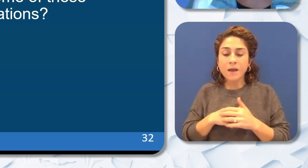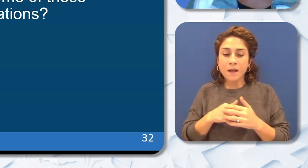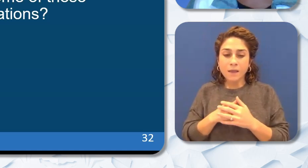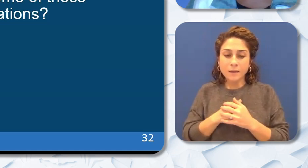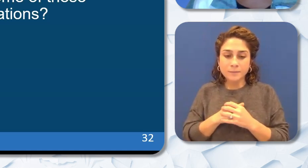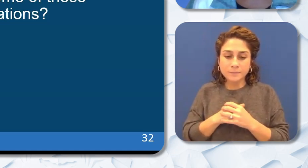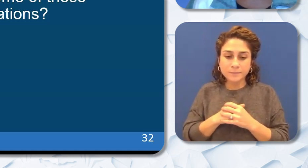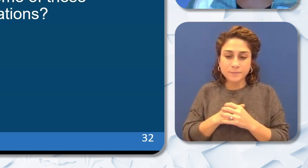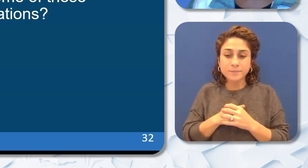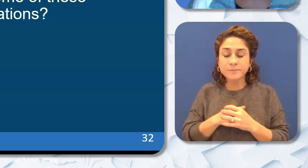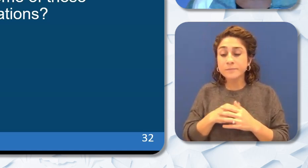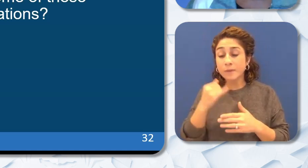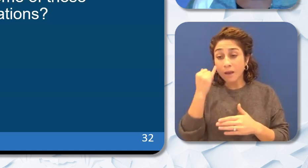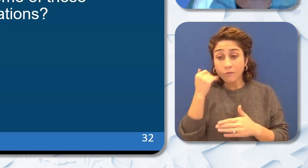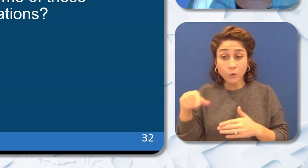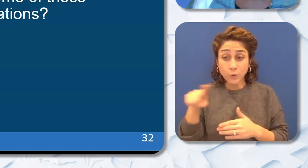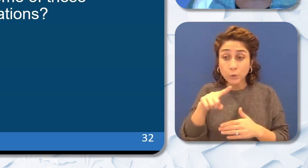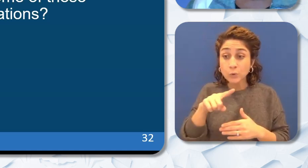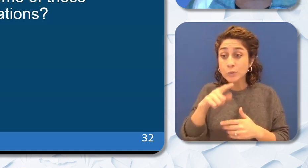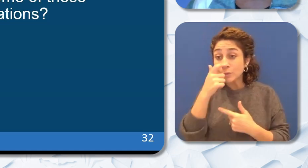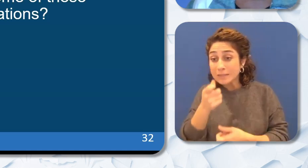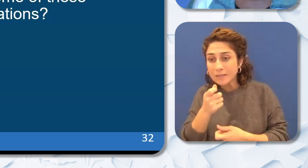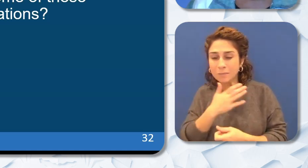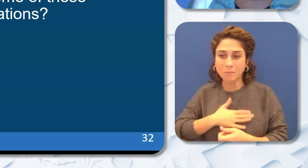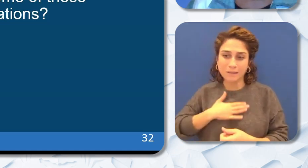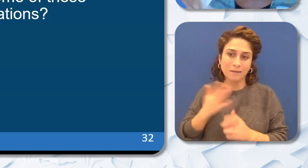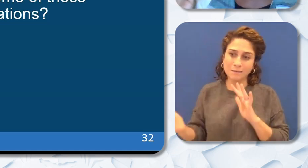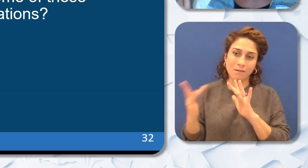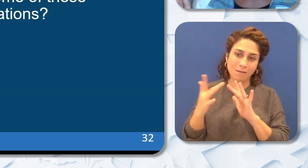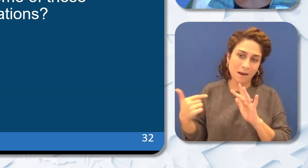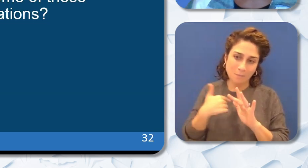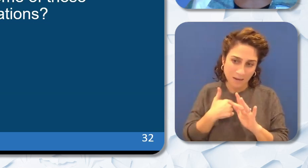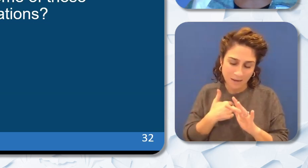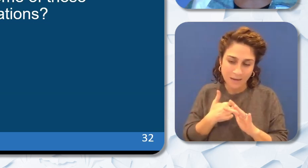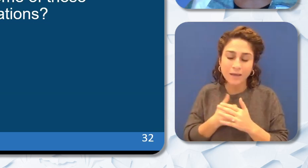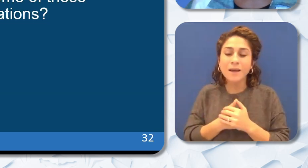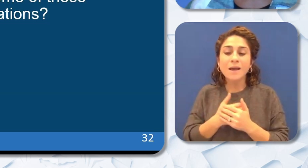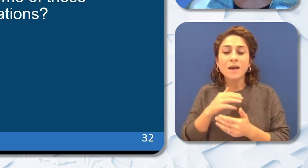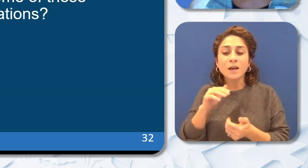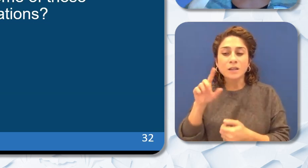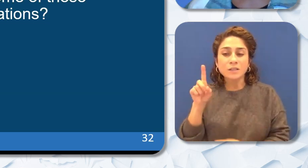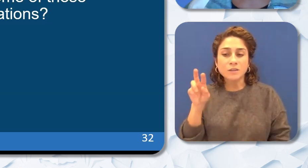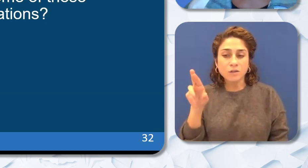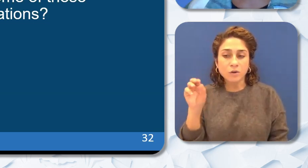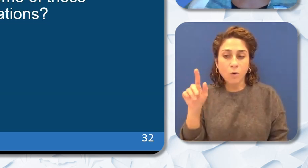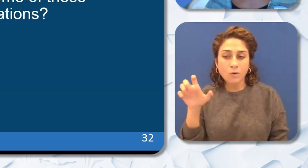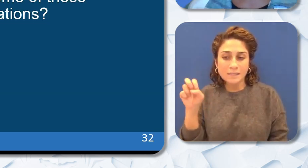Please let me know Ccotton@cde.ca.gov. Dr. Ollison actually just presented earlier this